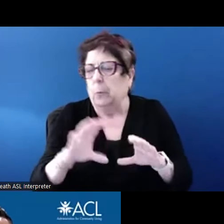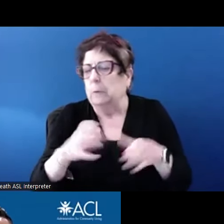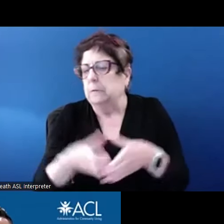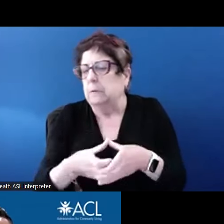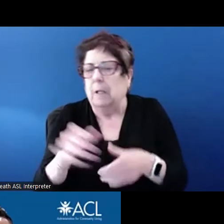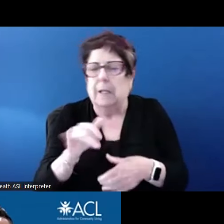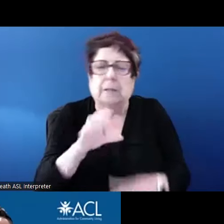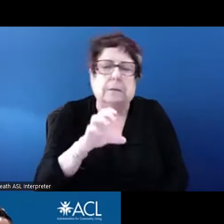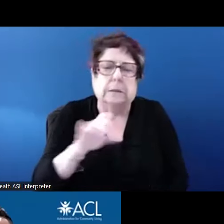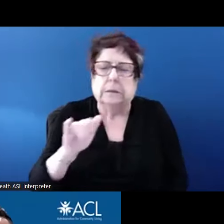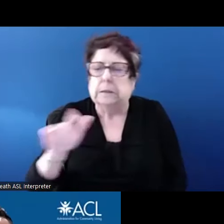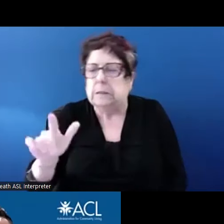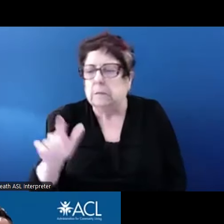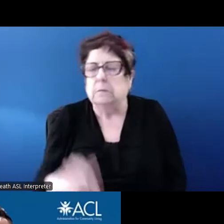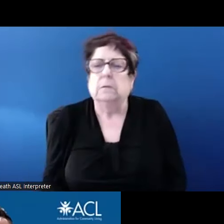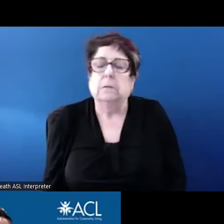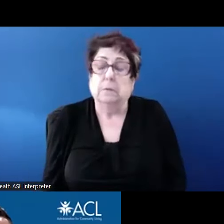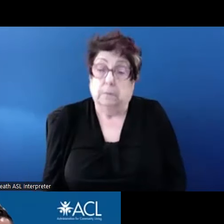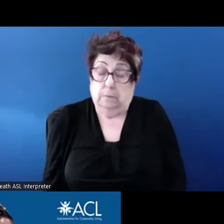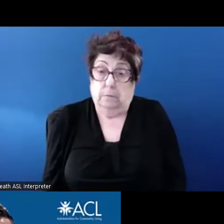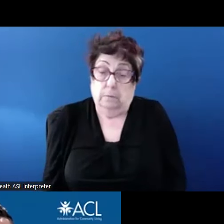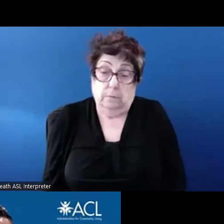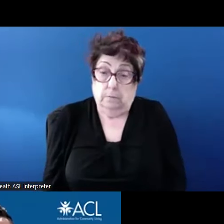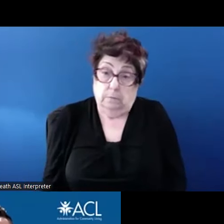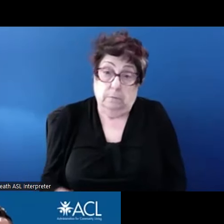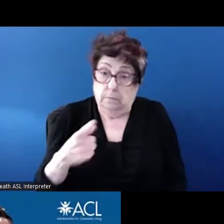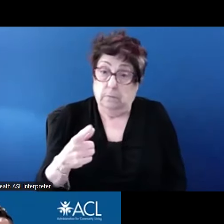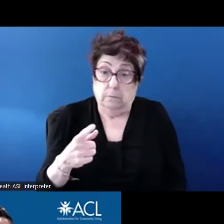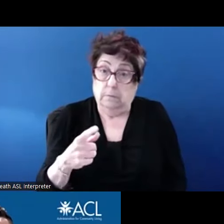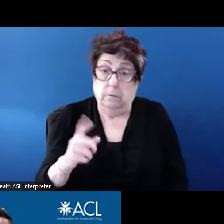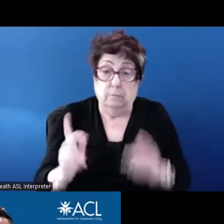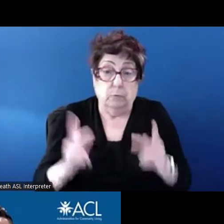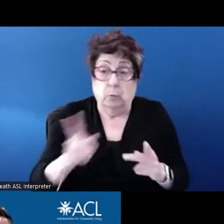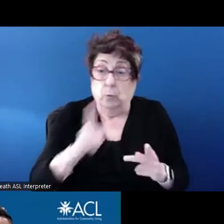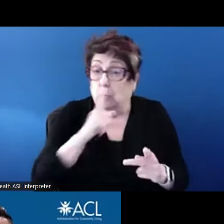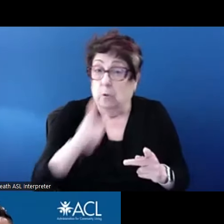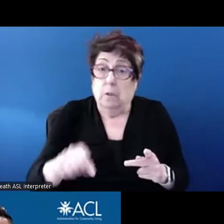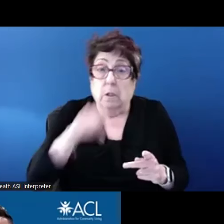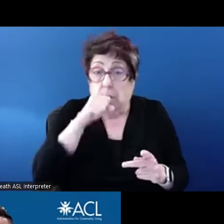Folks are really, would love some talking points which I think Richard you shared a little bit of